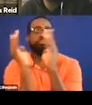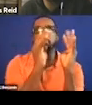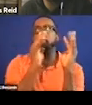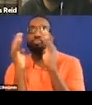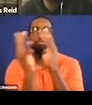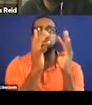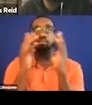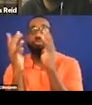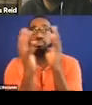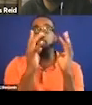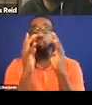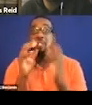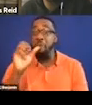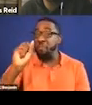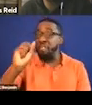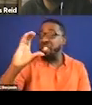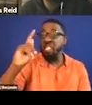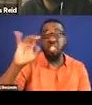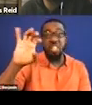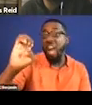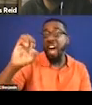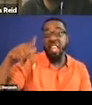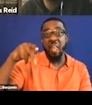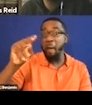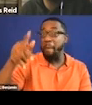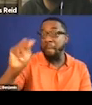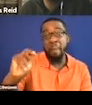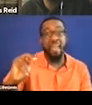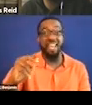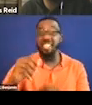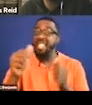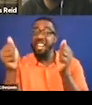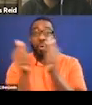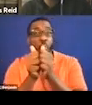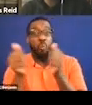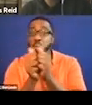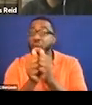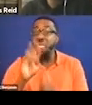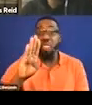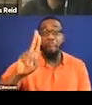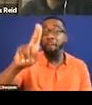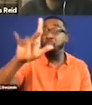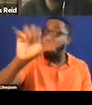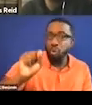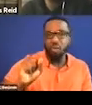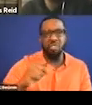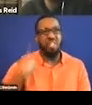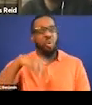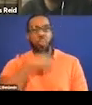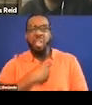Grant player of the game. Scottie Pippen of Chicago Bulls. We were tasting victory over a team that just kicked